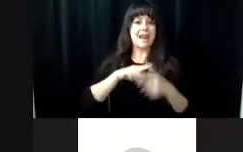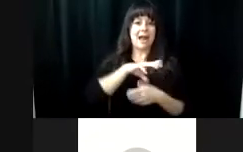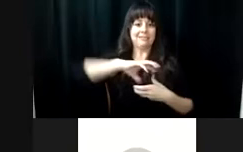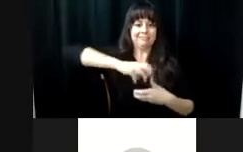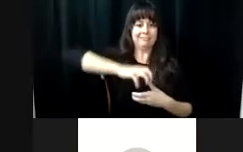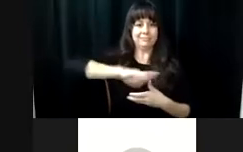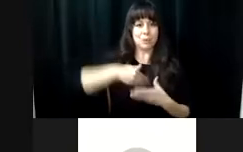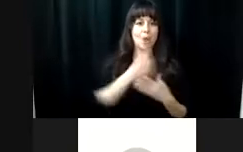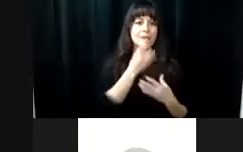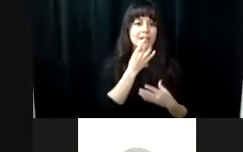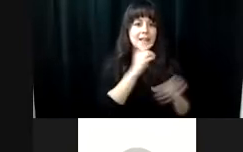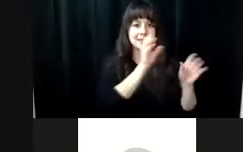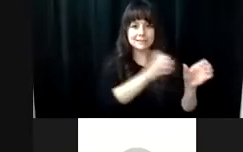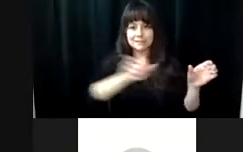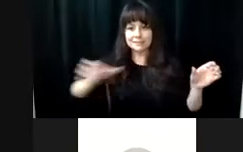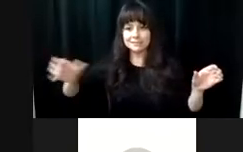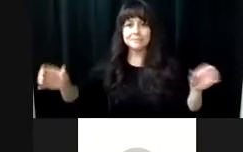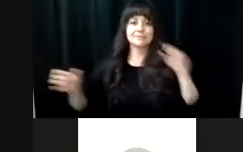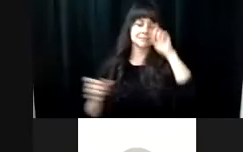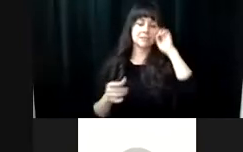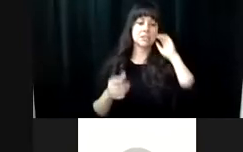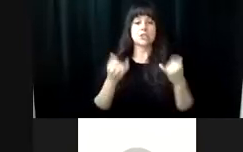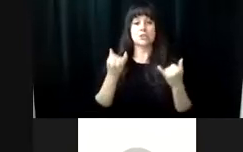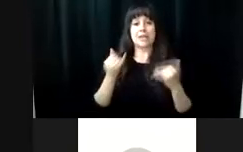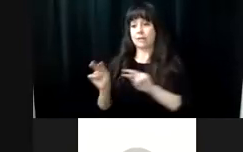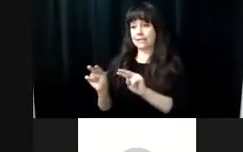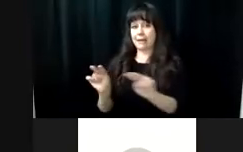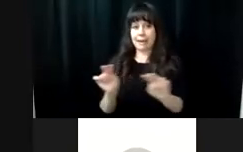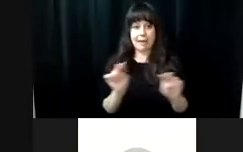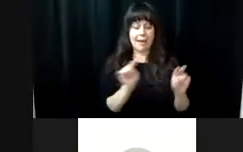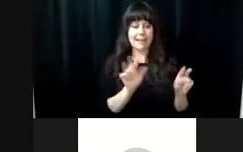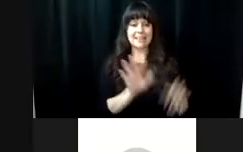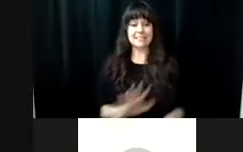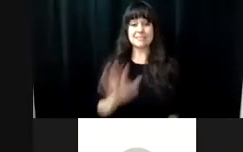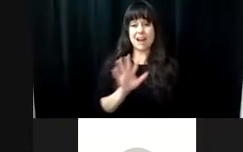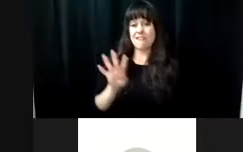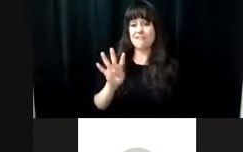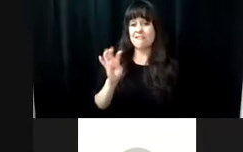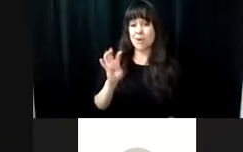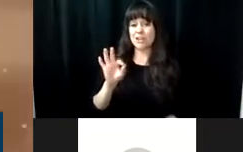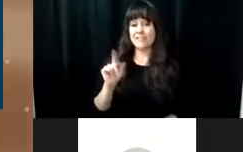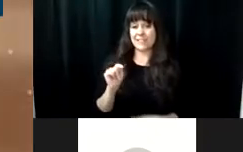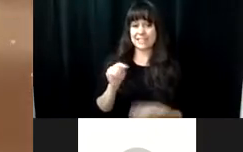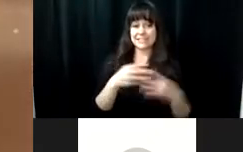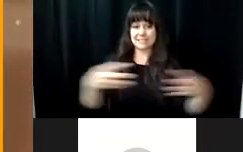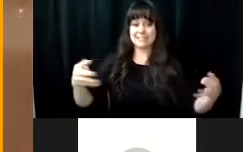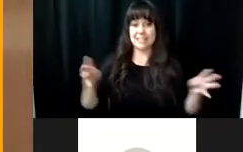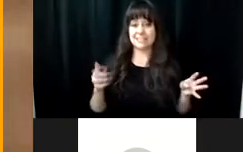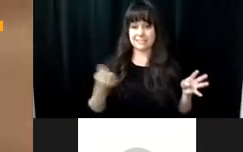of the holes in the tops of the posts for the lights. I will give you an idea of how much fence by scanning around the